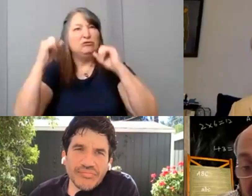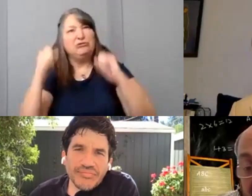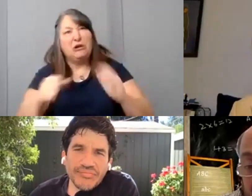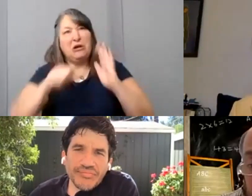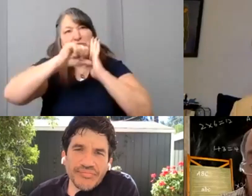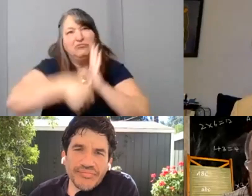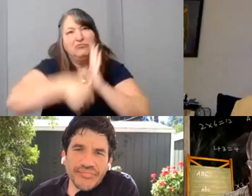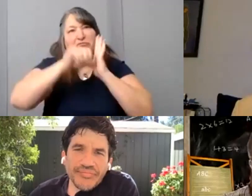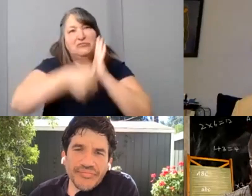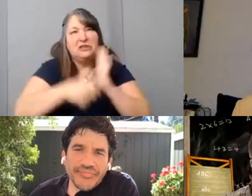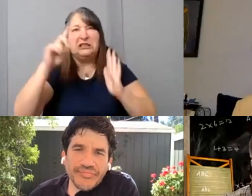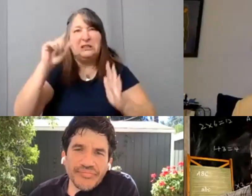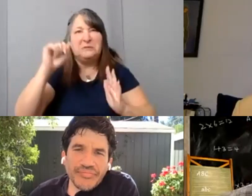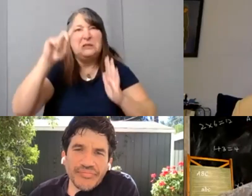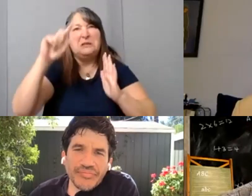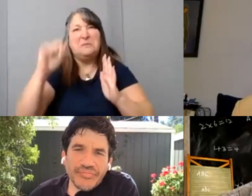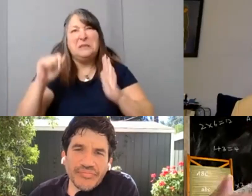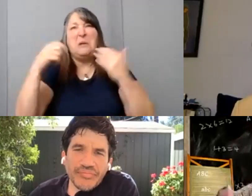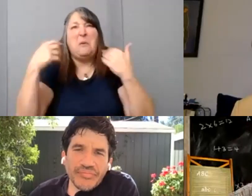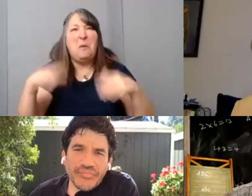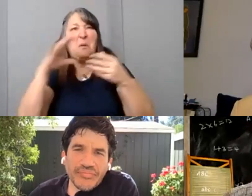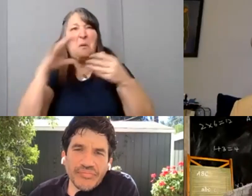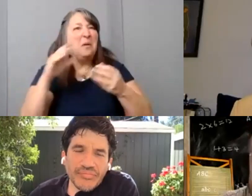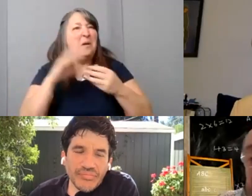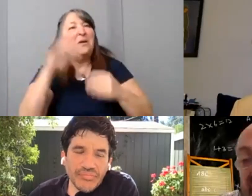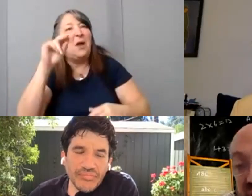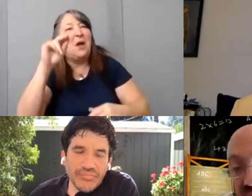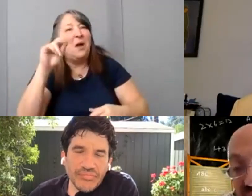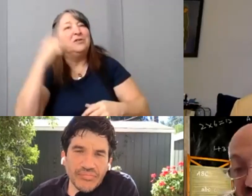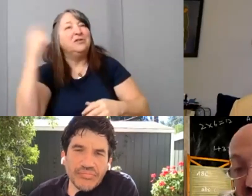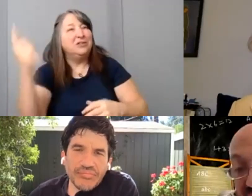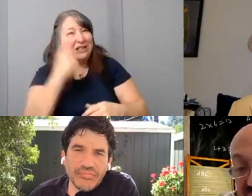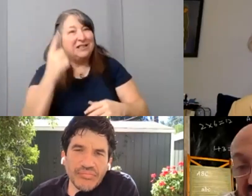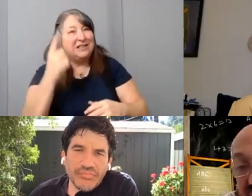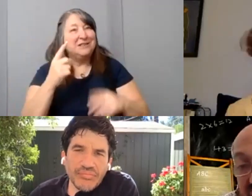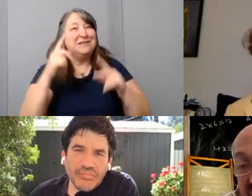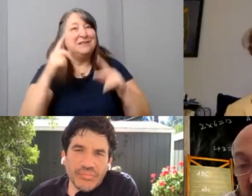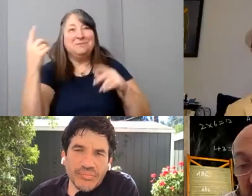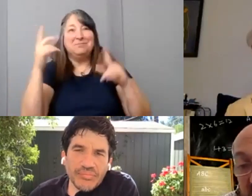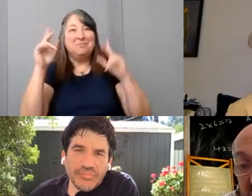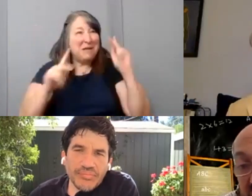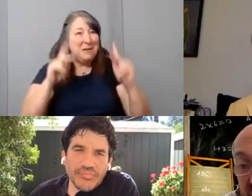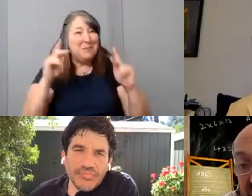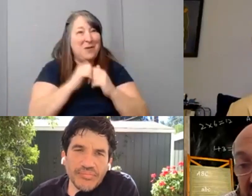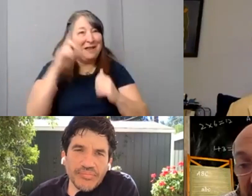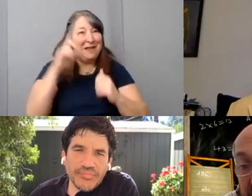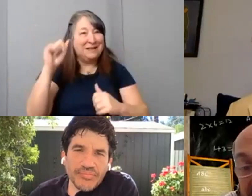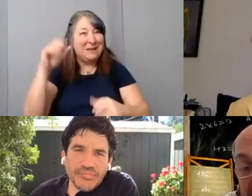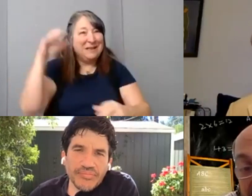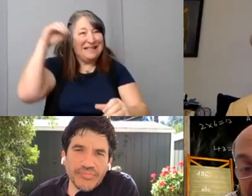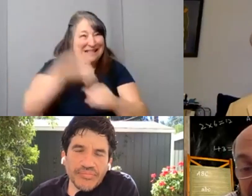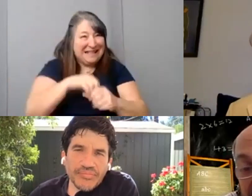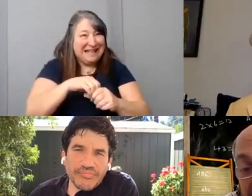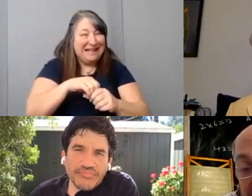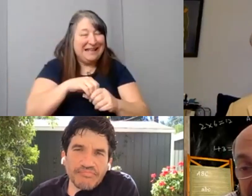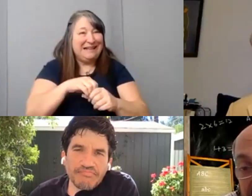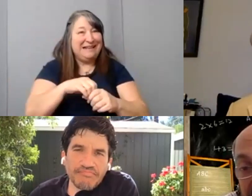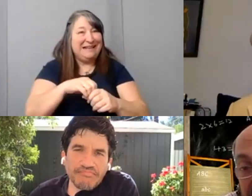But to uh just just exist in the space, the way we do every day.